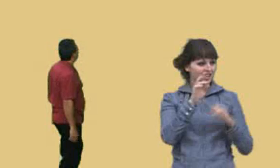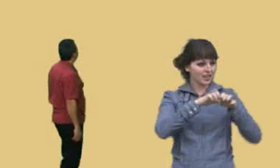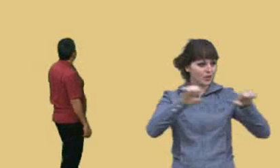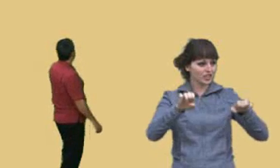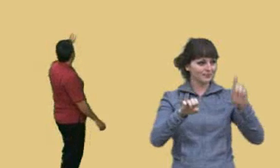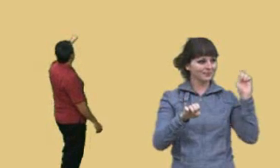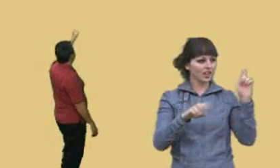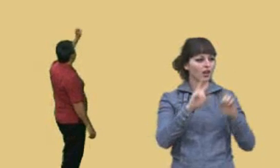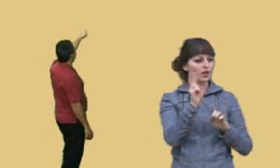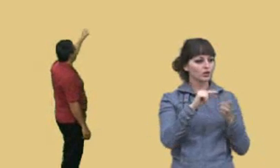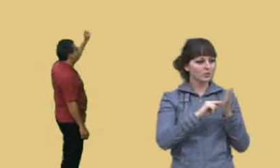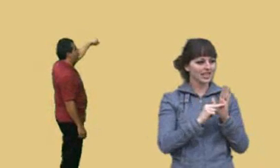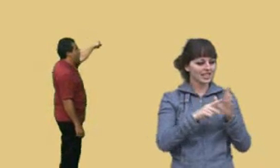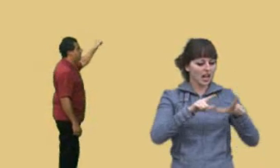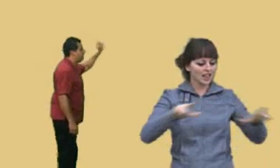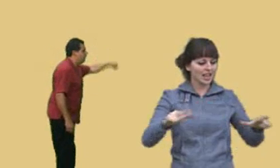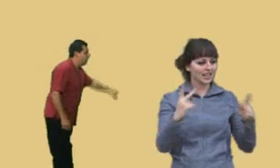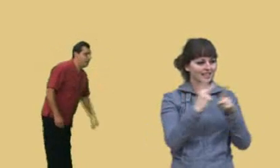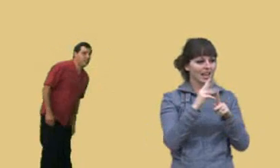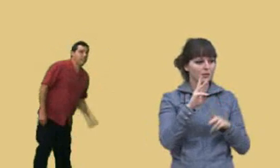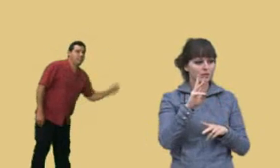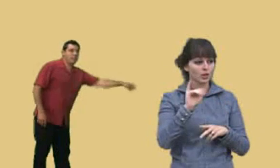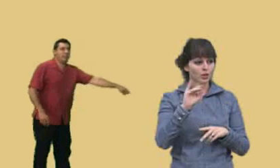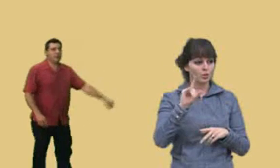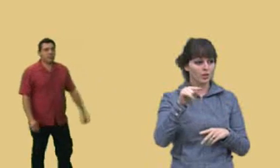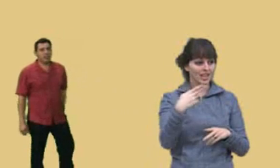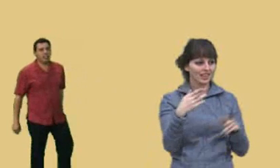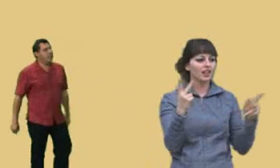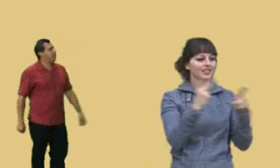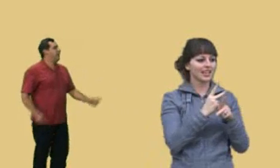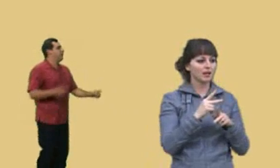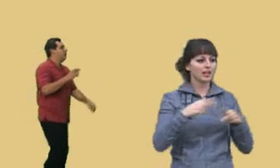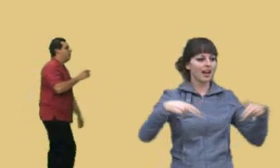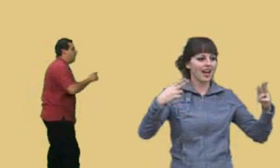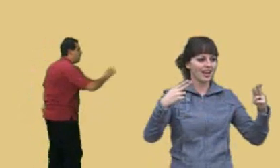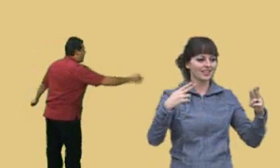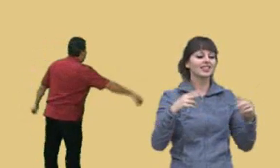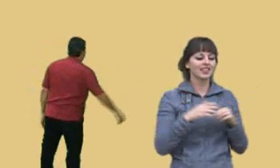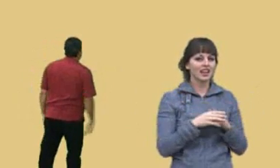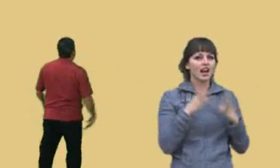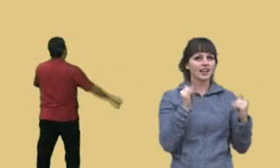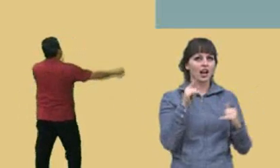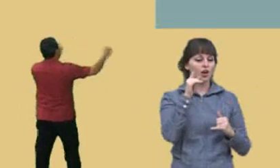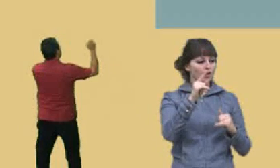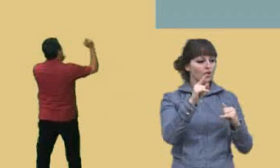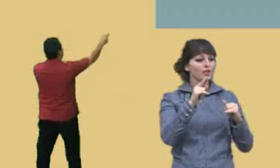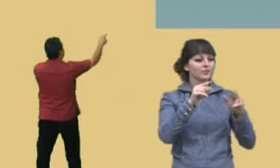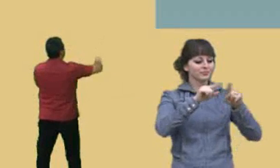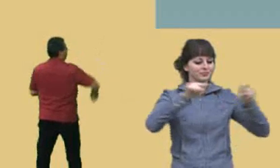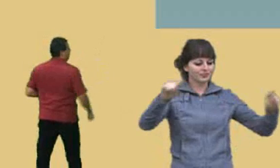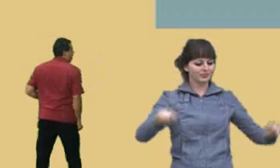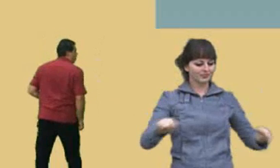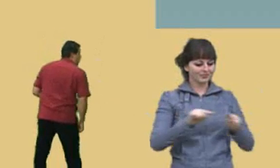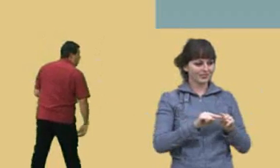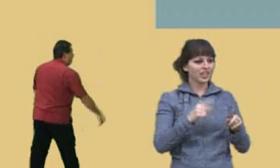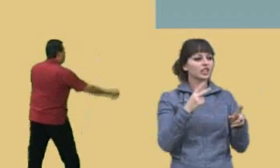Volume is length times width times height. There you go, Charlie. Now, here's a rectangular solid right here, Charlie. Now, which is the length?